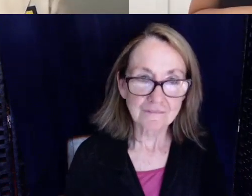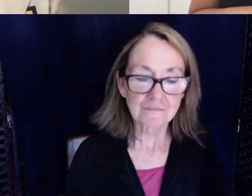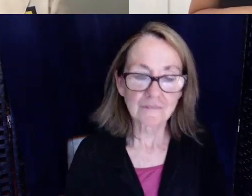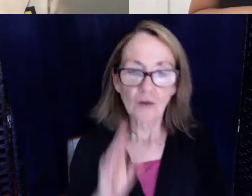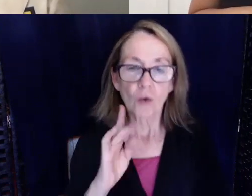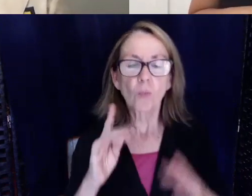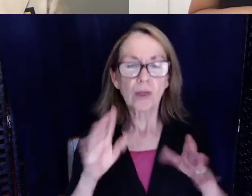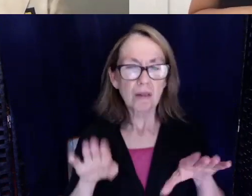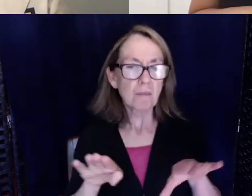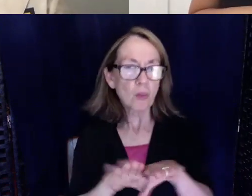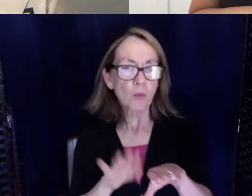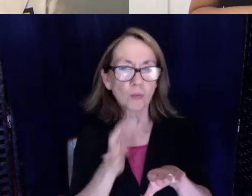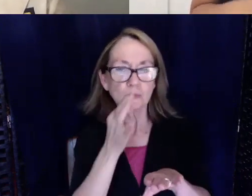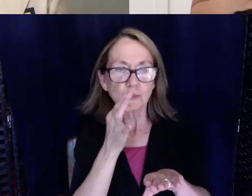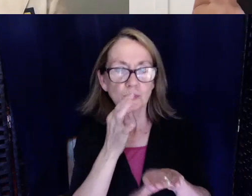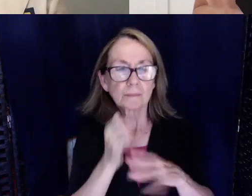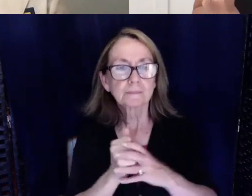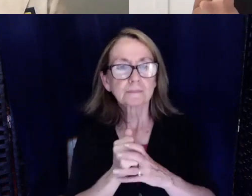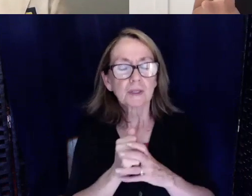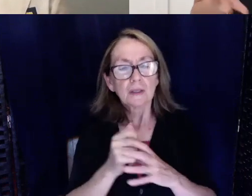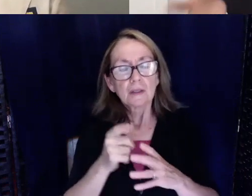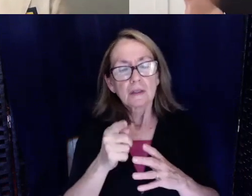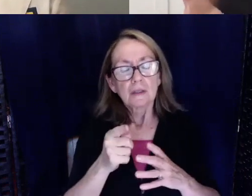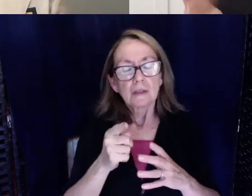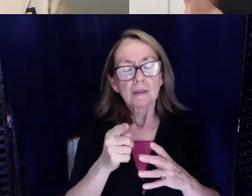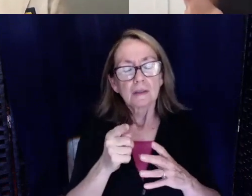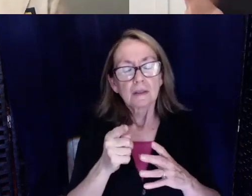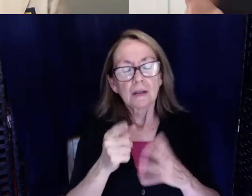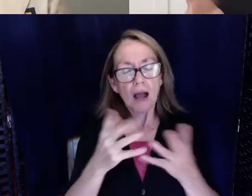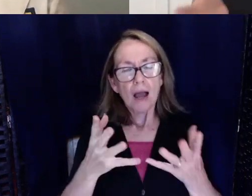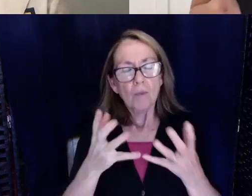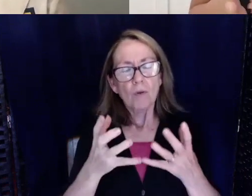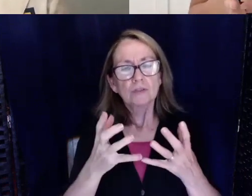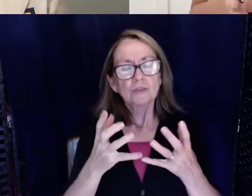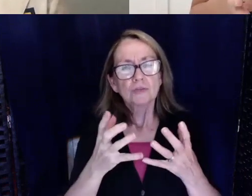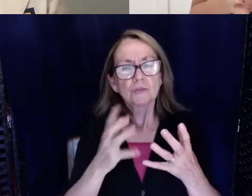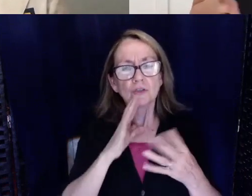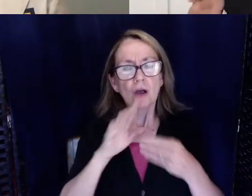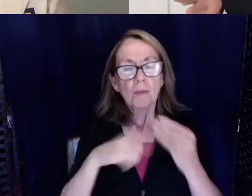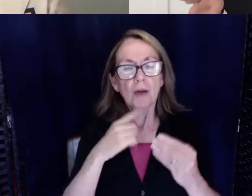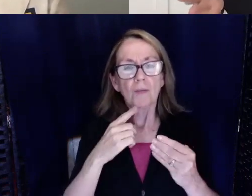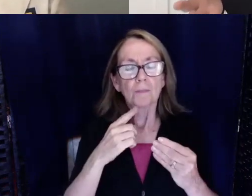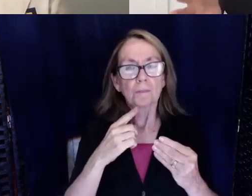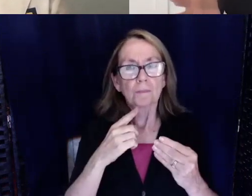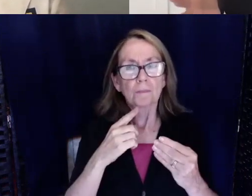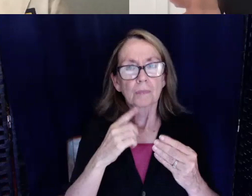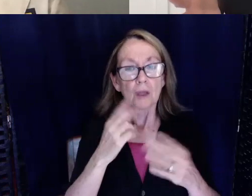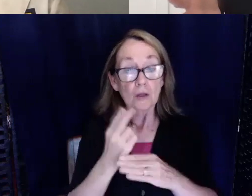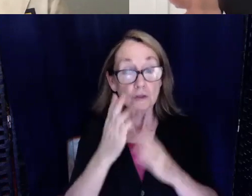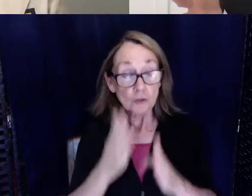questions about consumer education. You mentioned that soon you're going to be a nurse practitioner